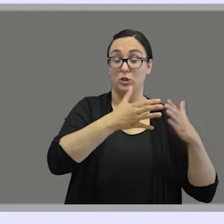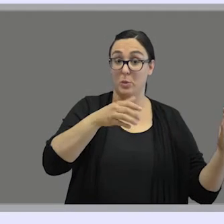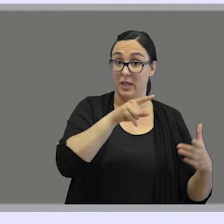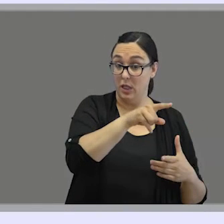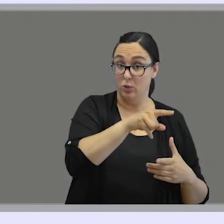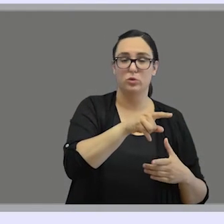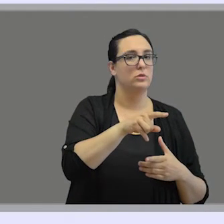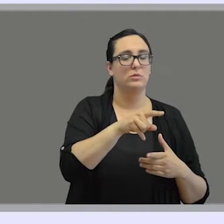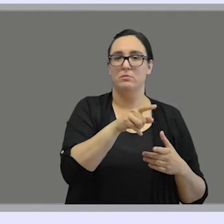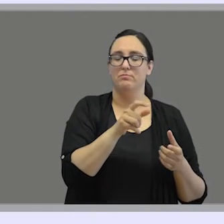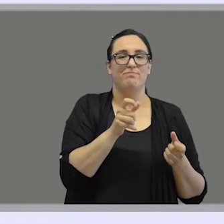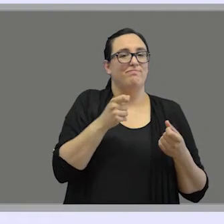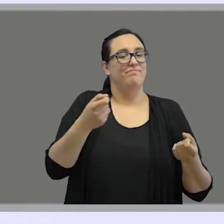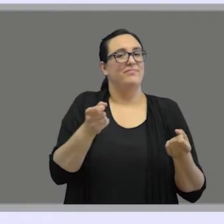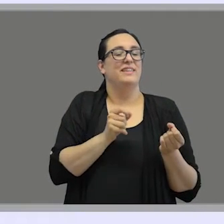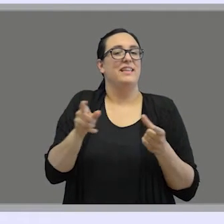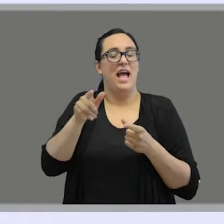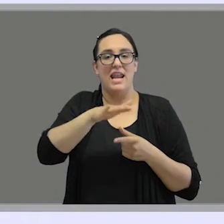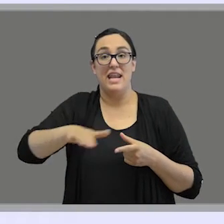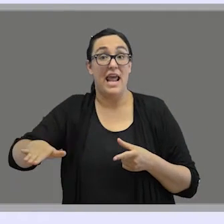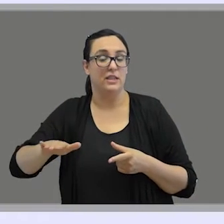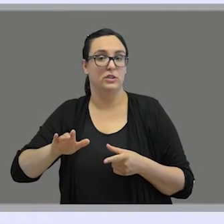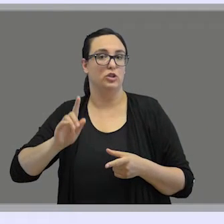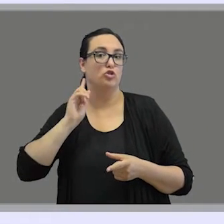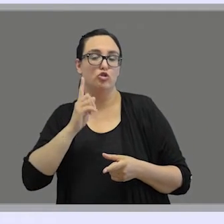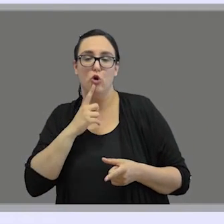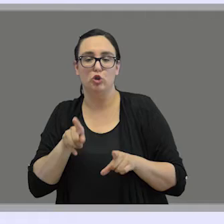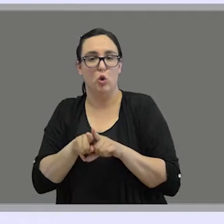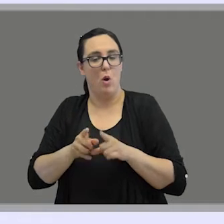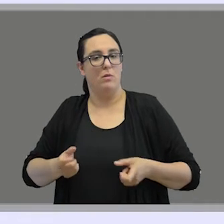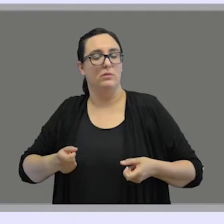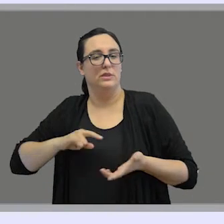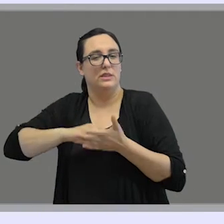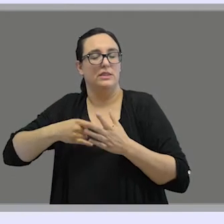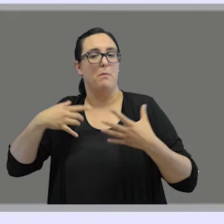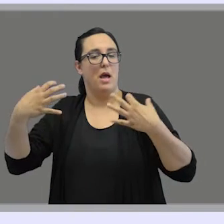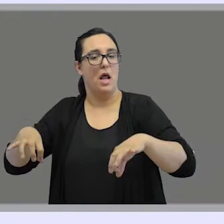a natural language input for deaf children. They are great systems for pedagogical purposes